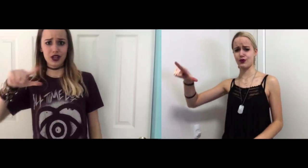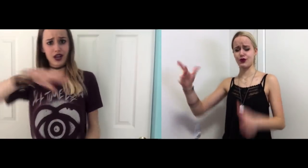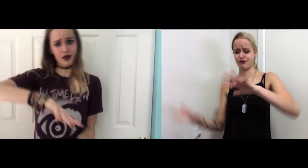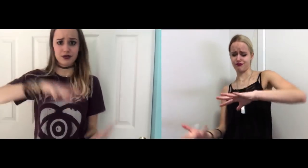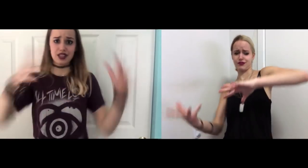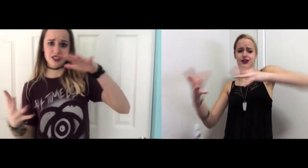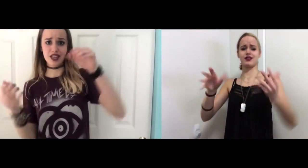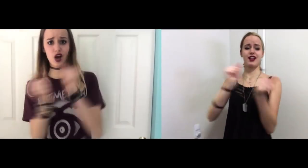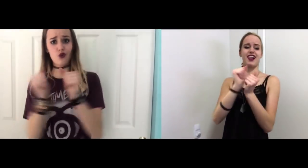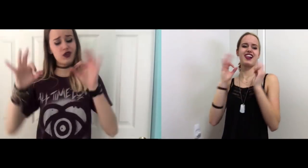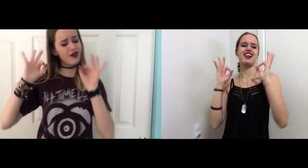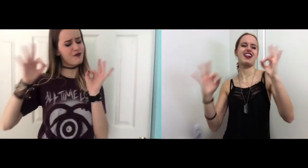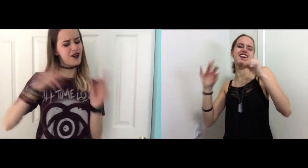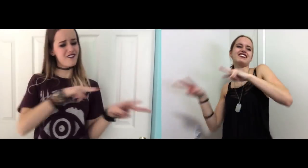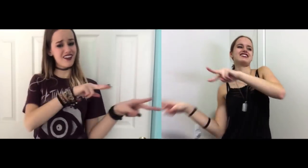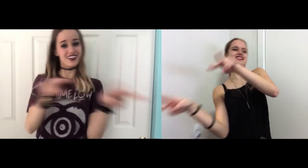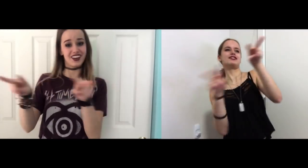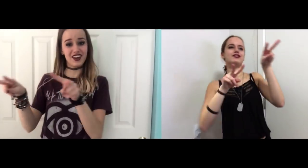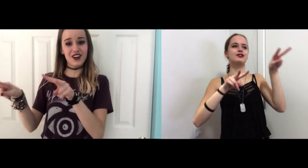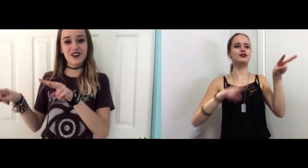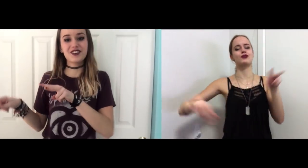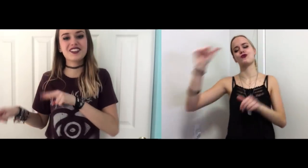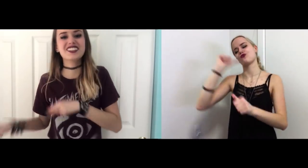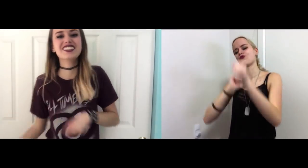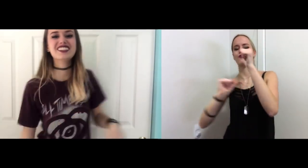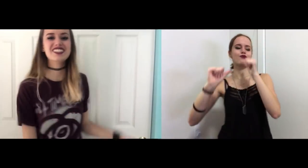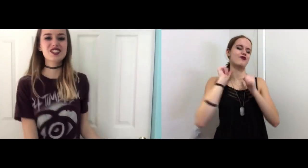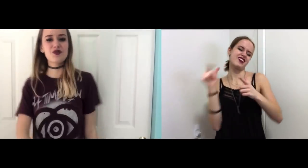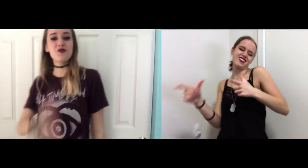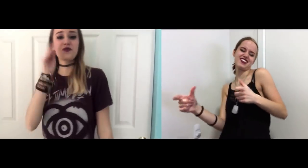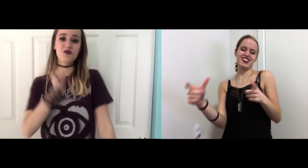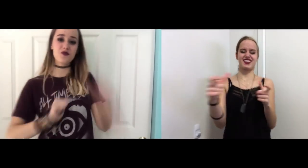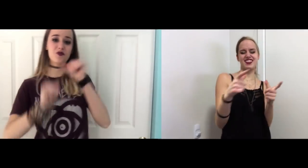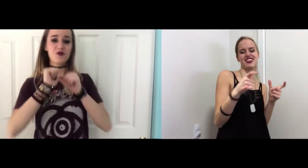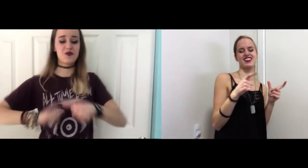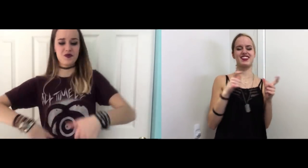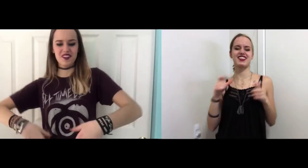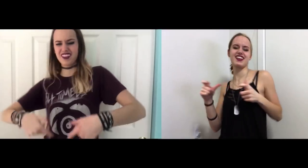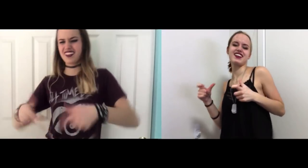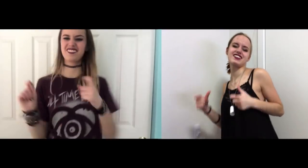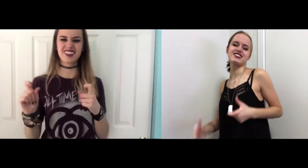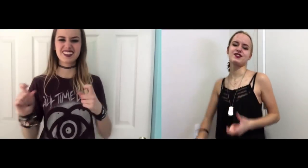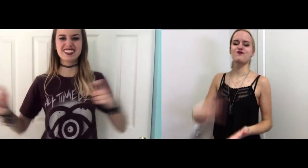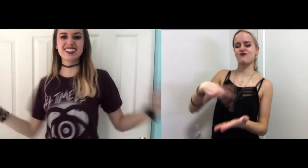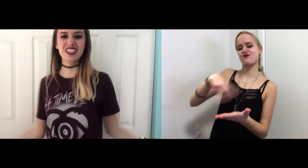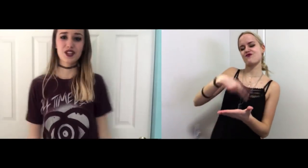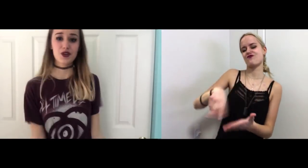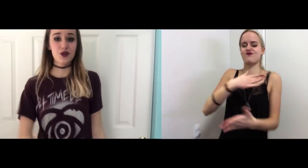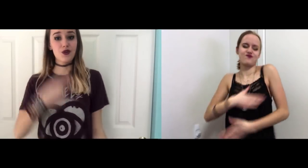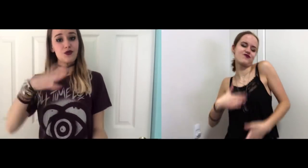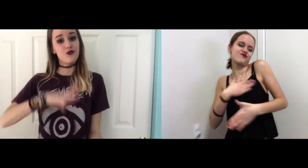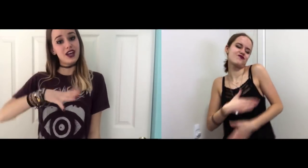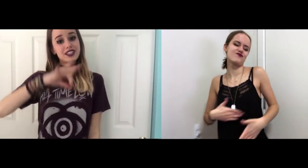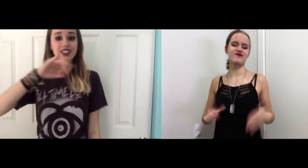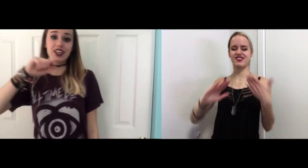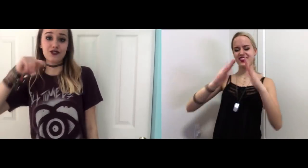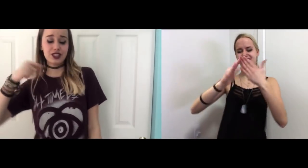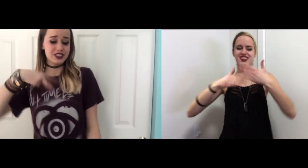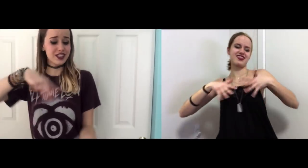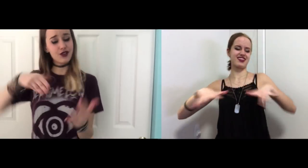Upside down, with a perfect view? Bar to bar at the speed of sound, Fancy feet dancing through this town